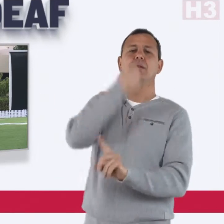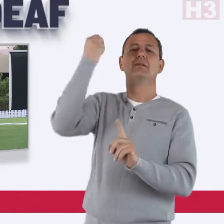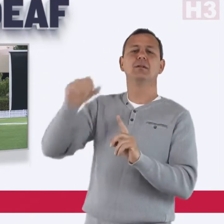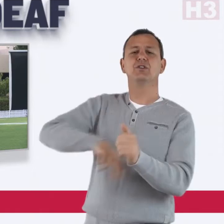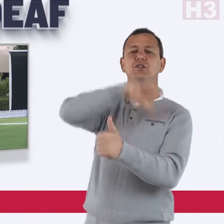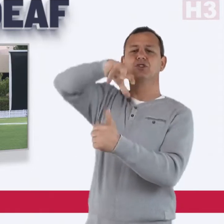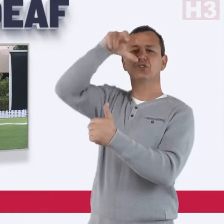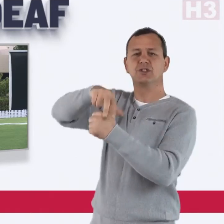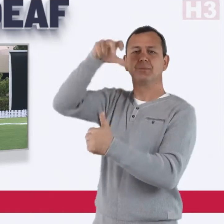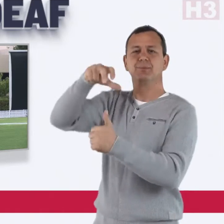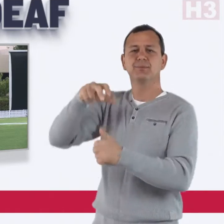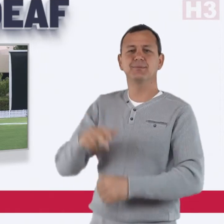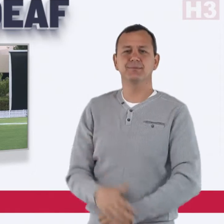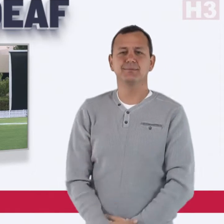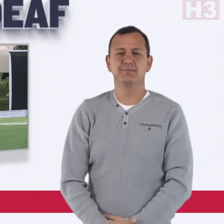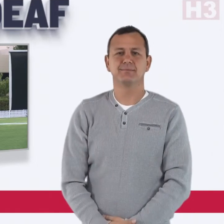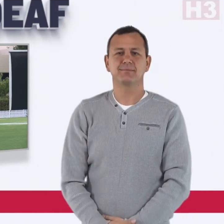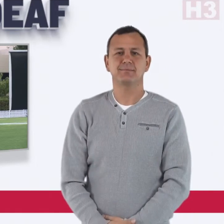them win the tournament.